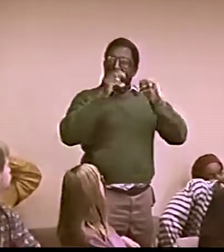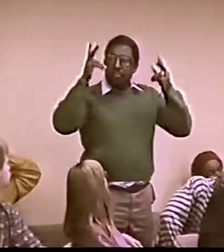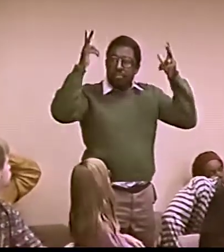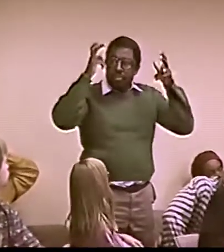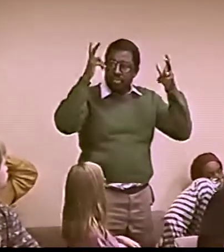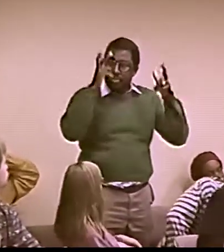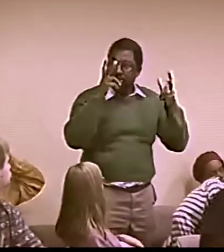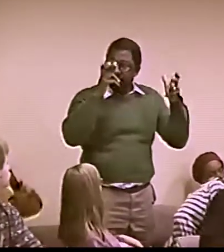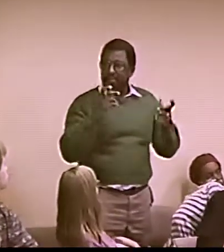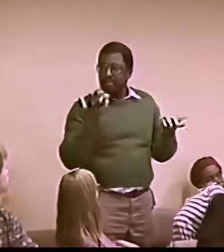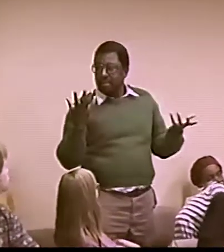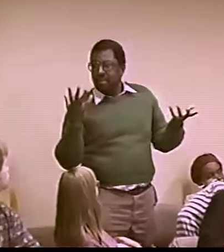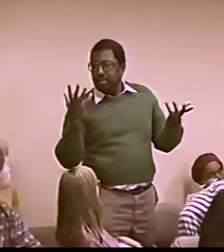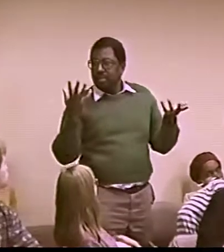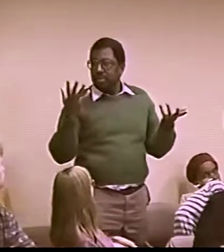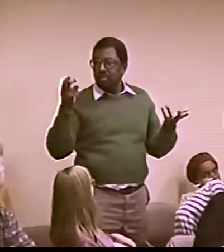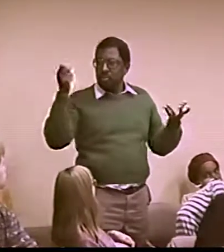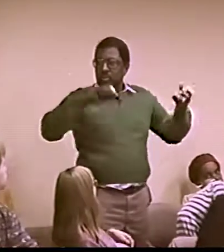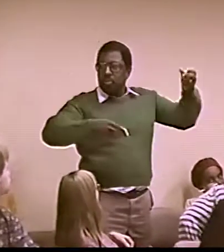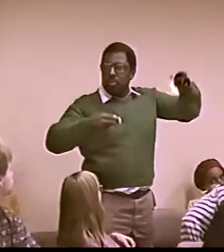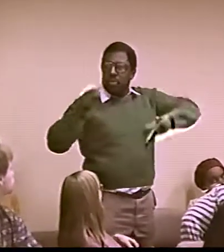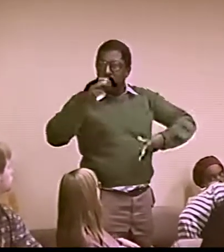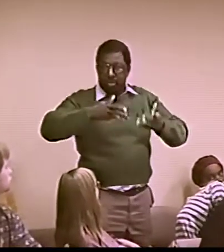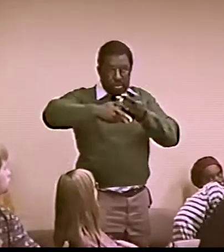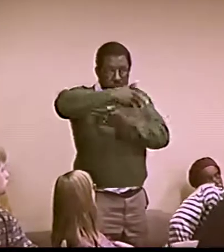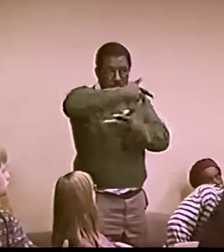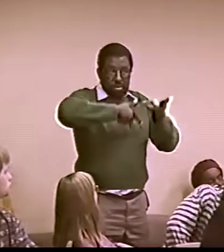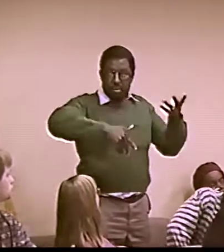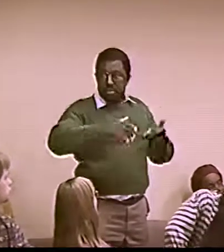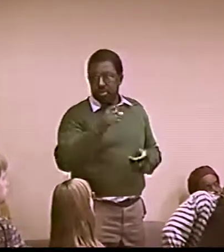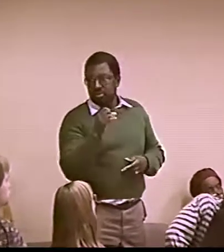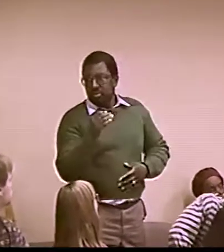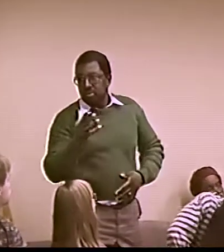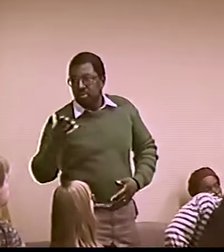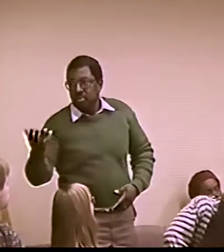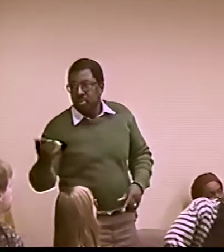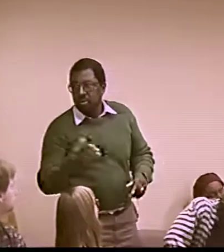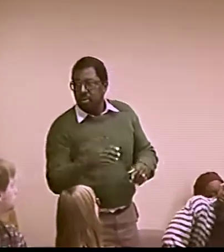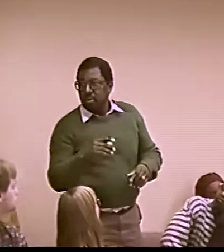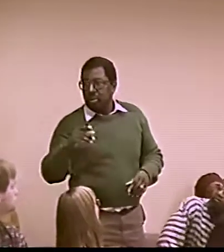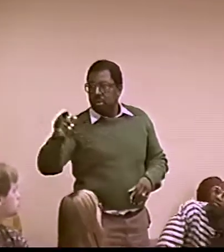THEY'RE USING LESS AND LESS PHYSICAL EXPRESSION WHEN THEY TALK, YOU KNOW.